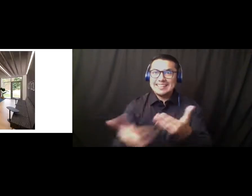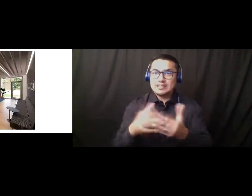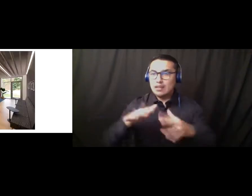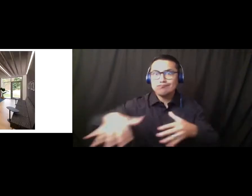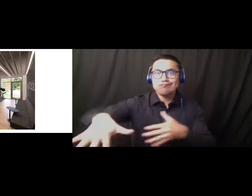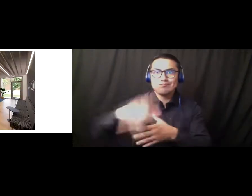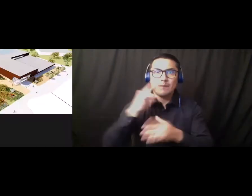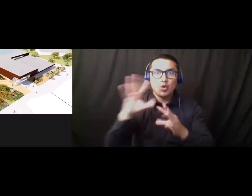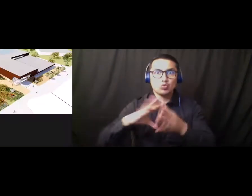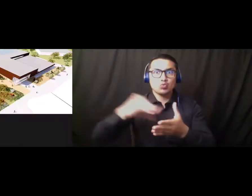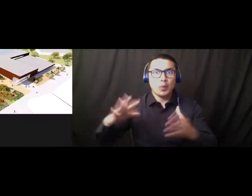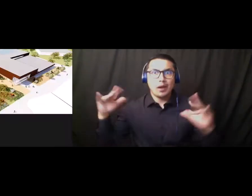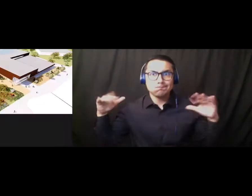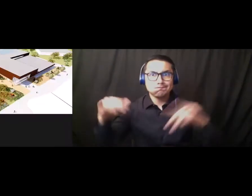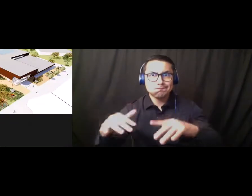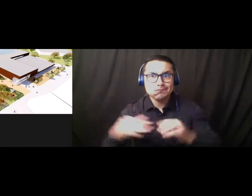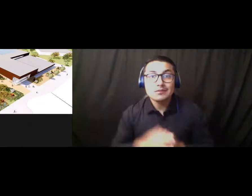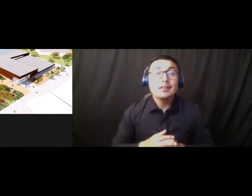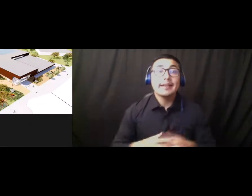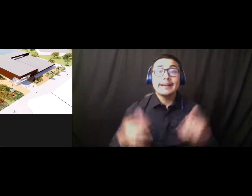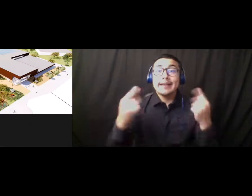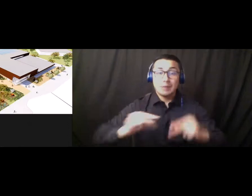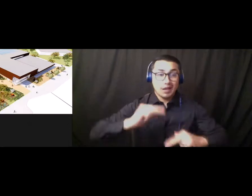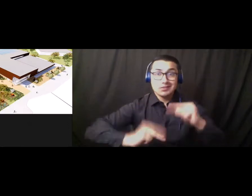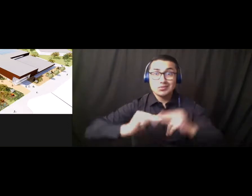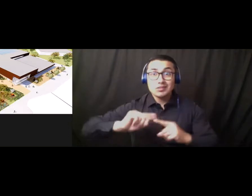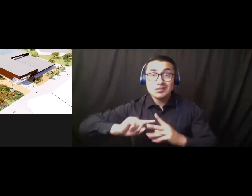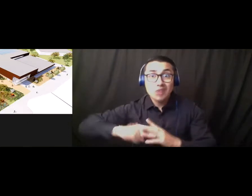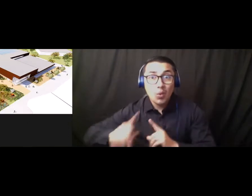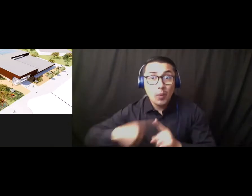Construction is slated to begin in May 2022, with an estimated completion